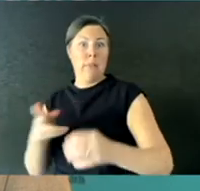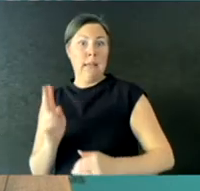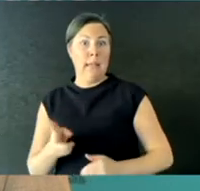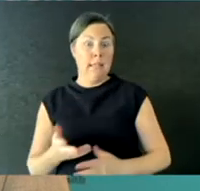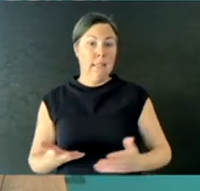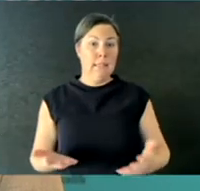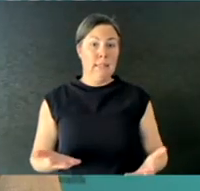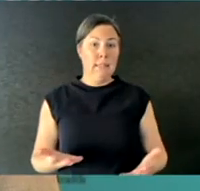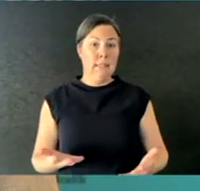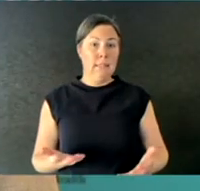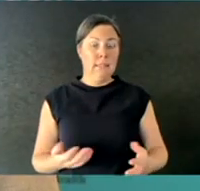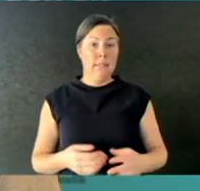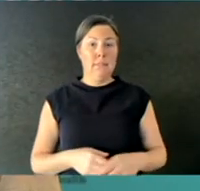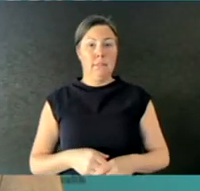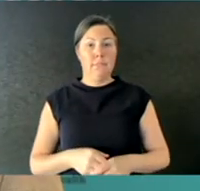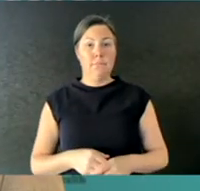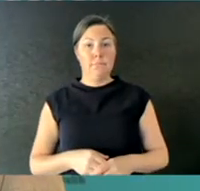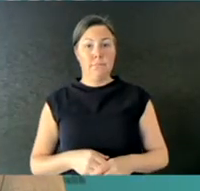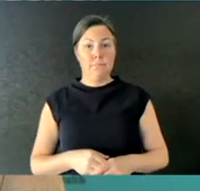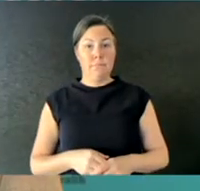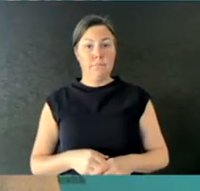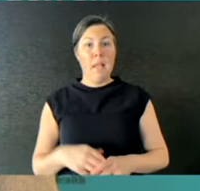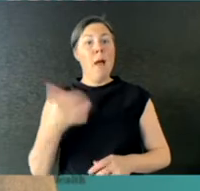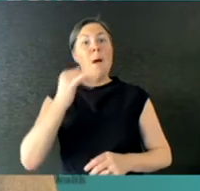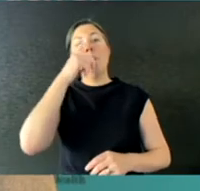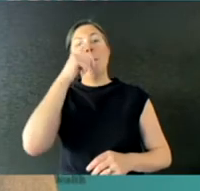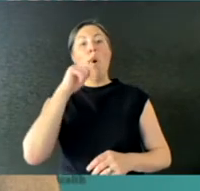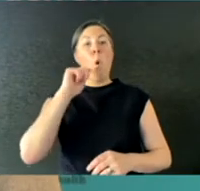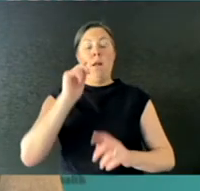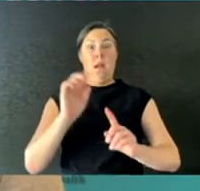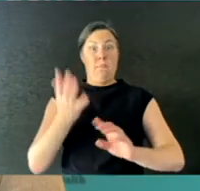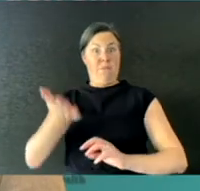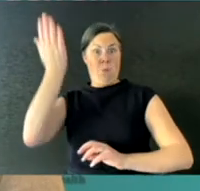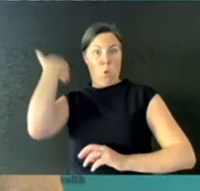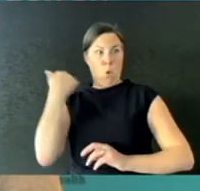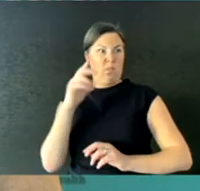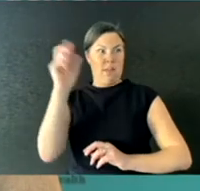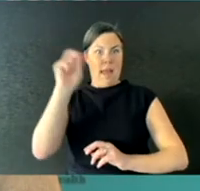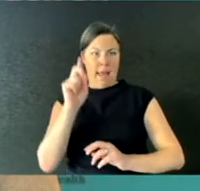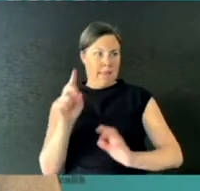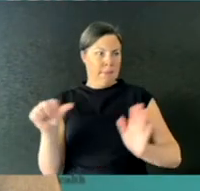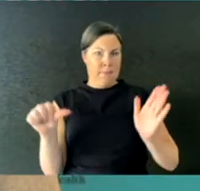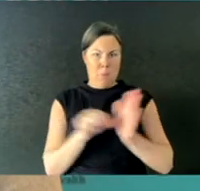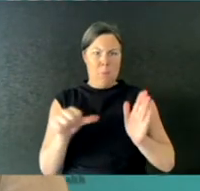stop being as diligent as they have been in abiding by the rules put in place?